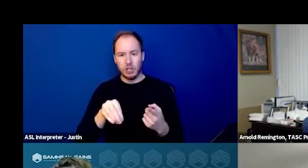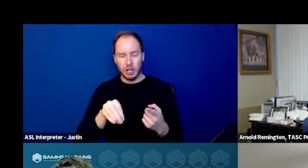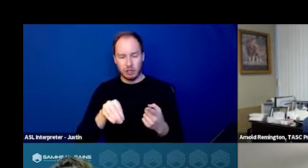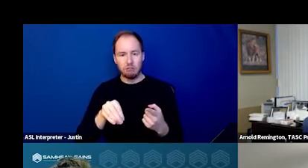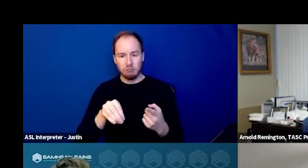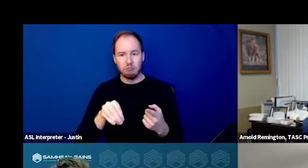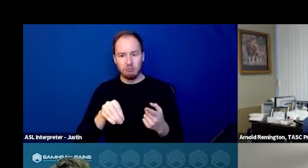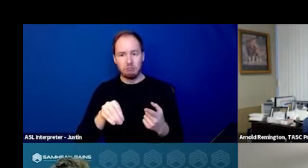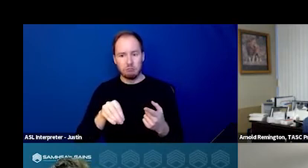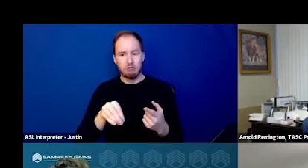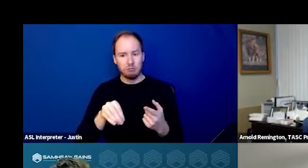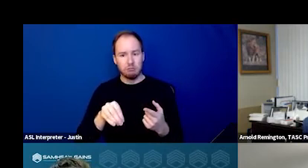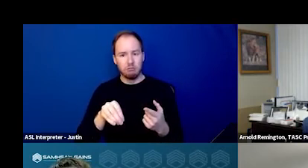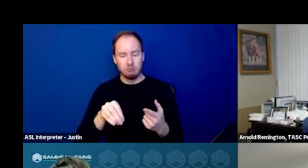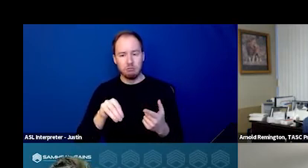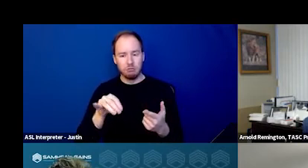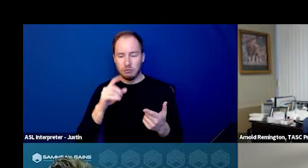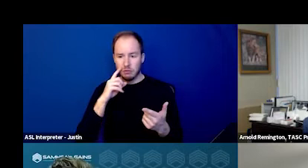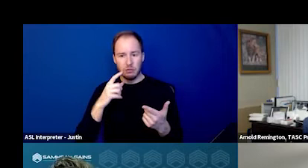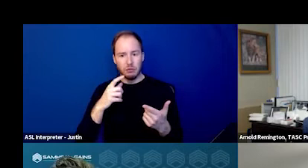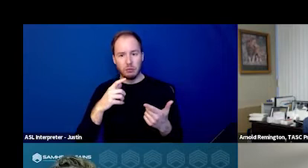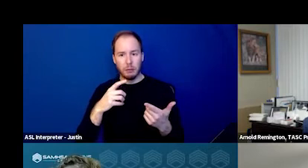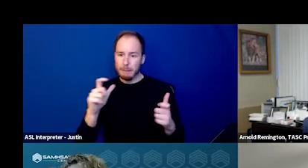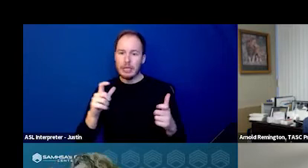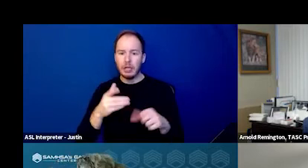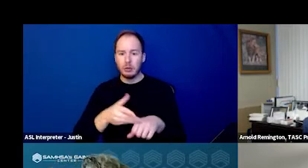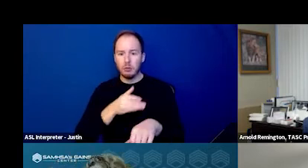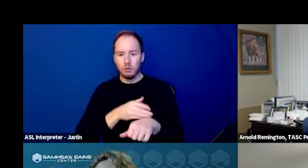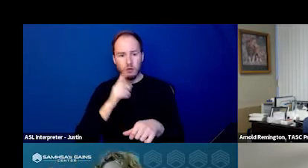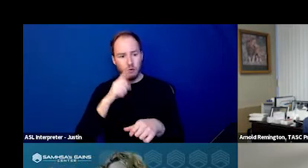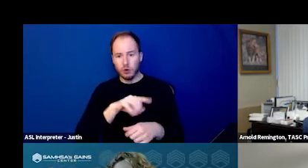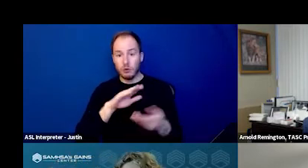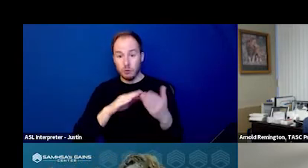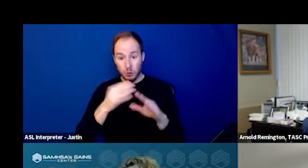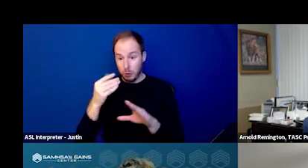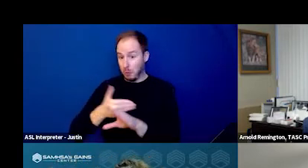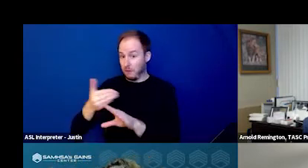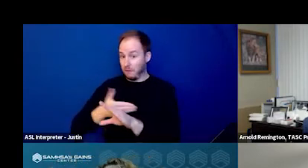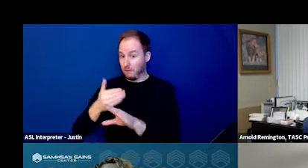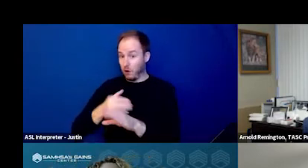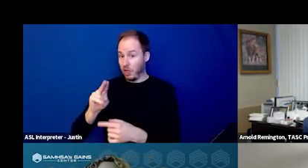That was a huge addition to our community because prior to the urgent recovery center,